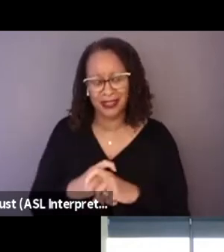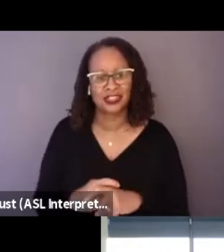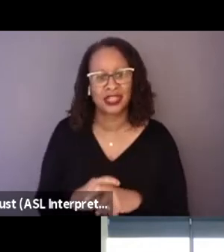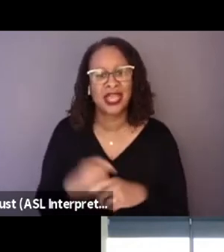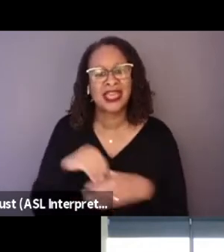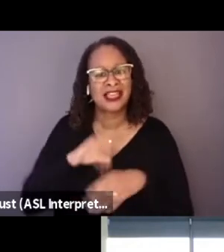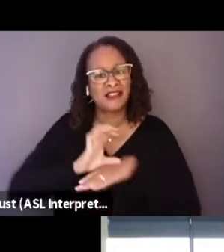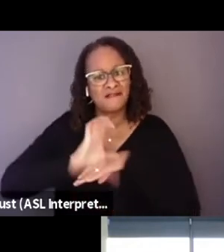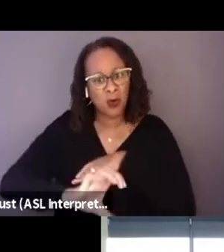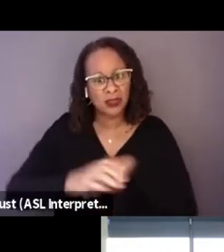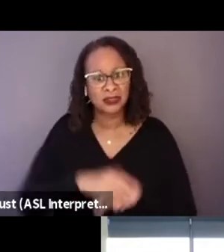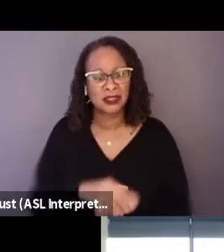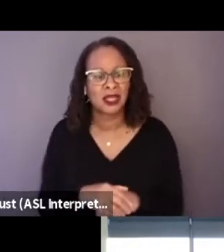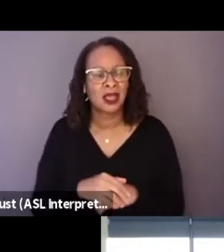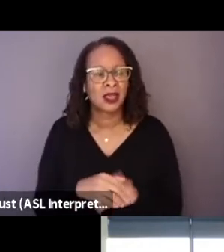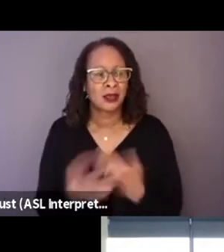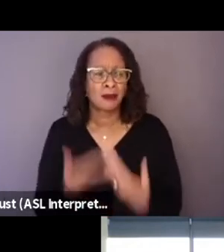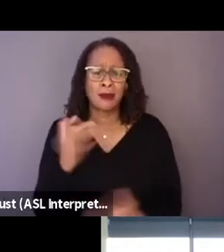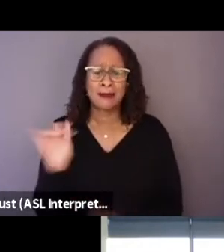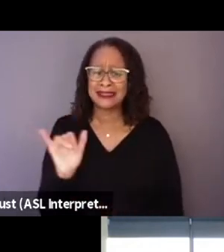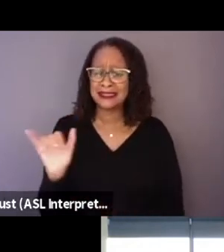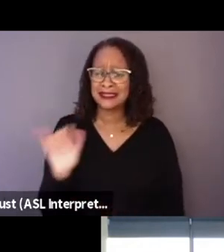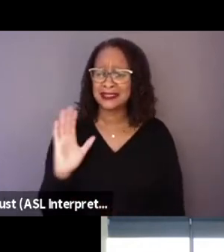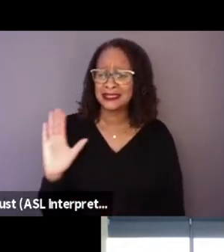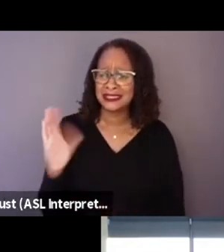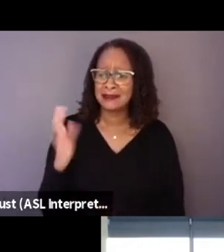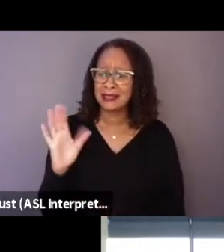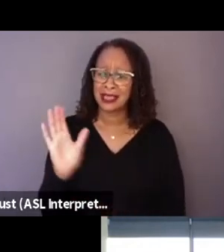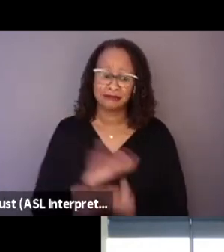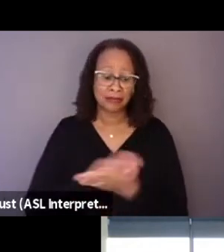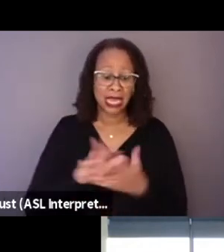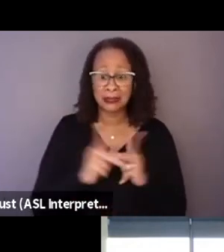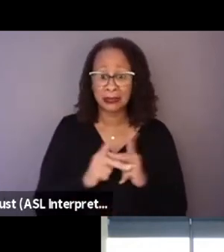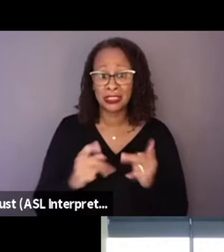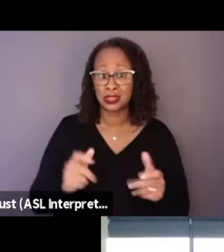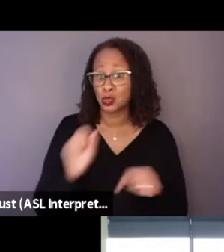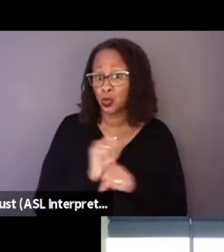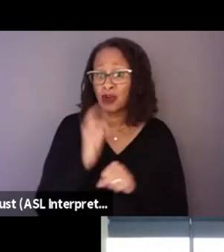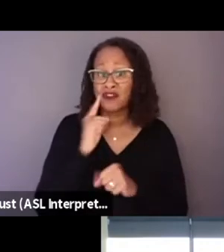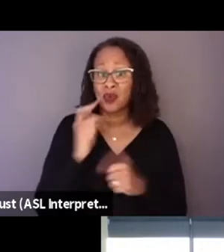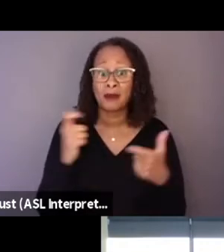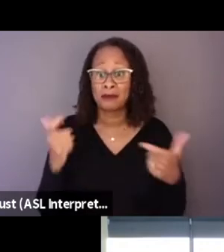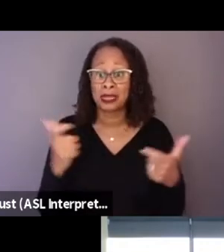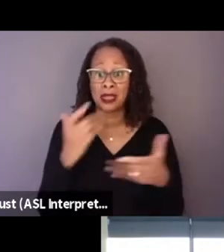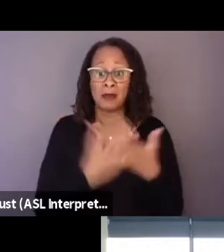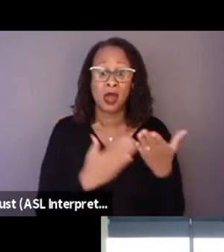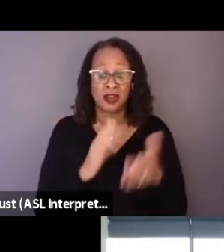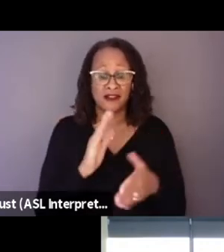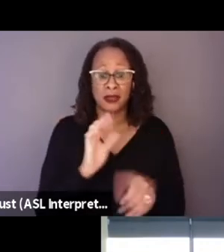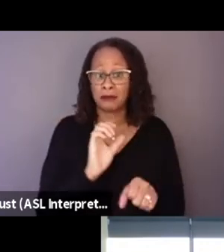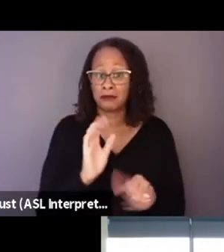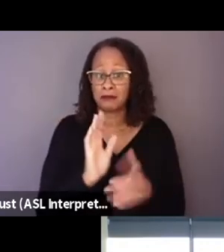I mean, it almost seems like, kind of a nice place to work for a large part of the movie. So Alonso, can you talk a bit about